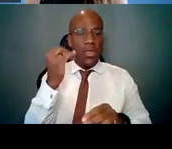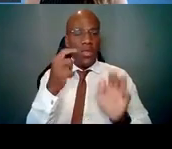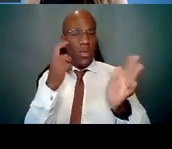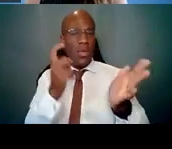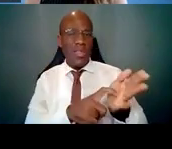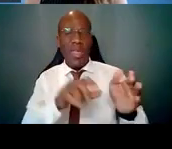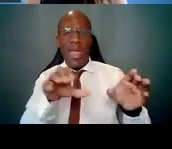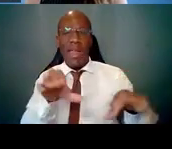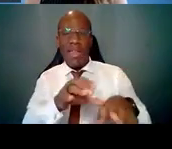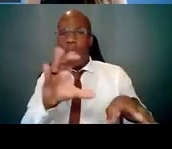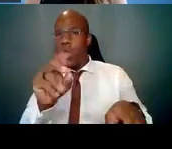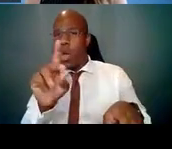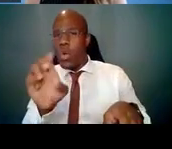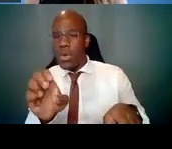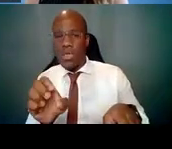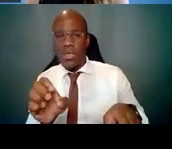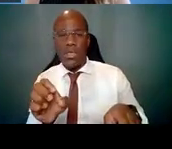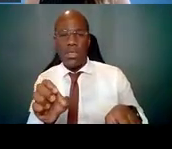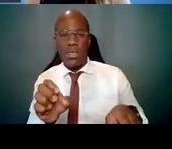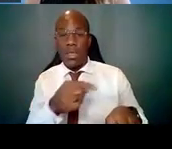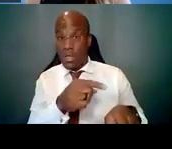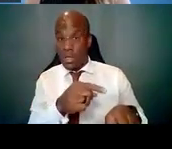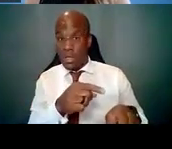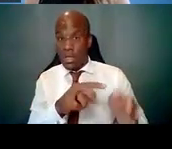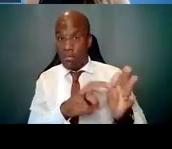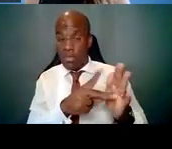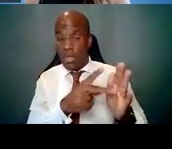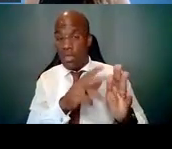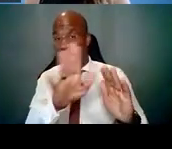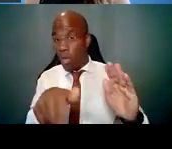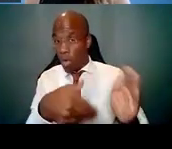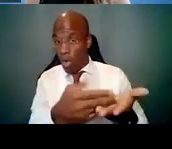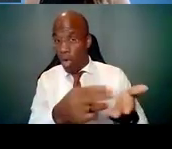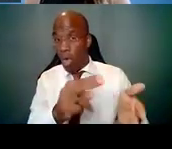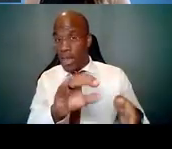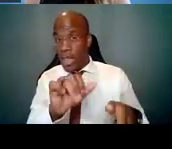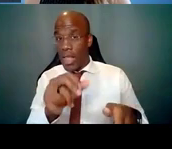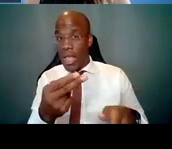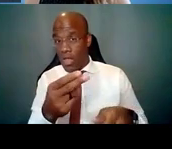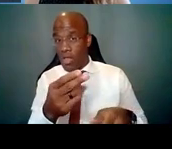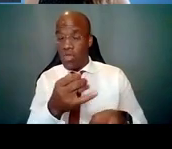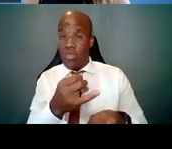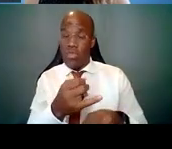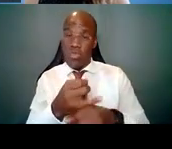it doesn't mean that every NIH institute participates, it may just be one that has this.